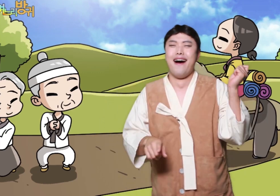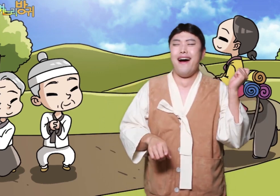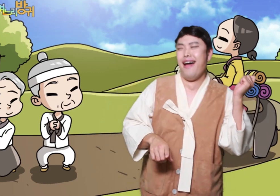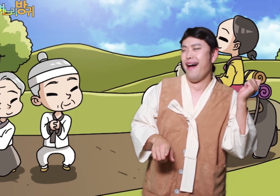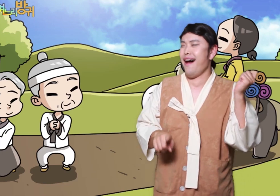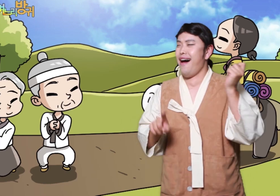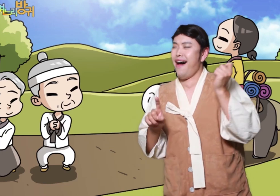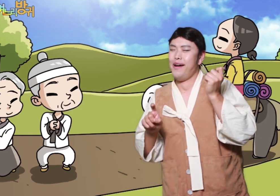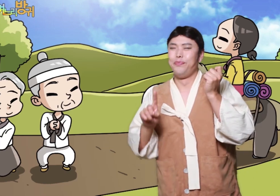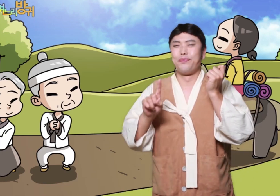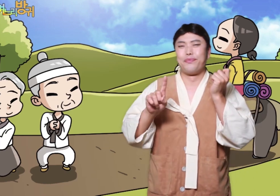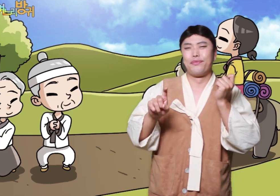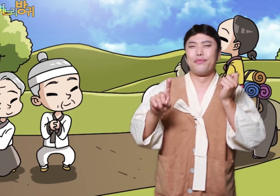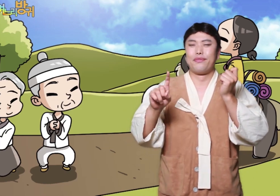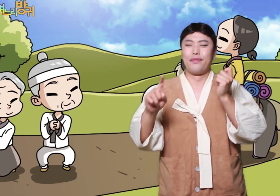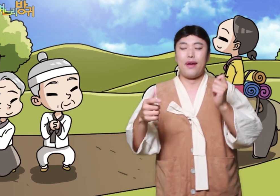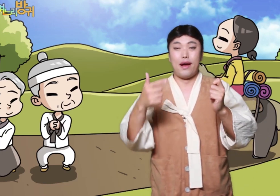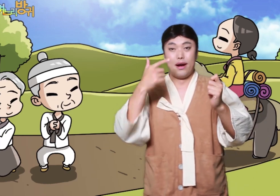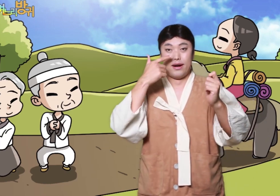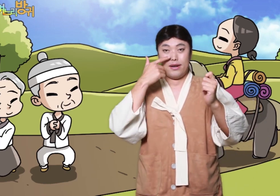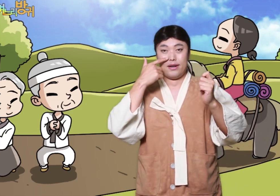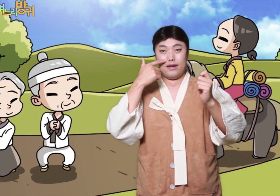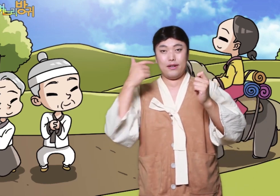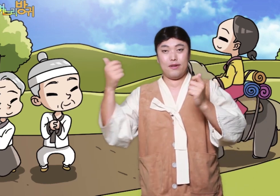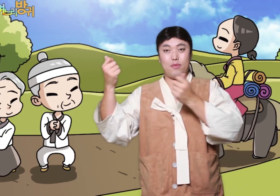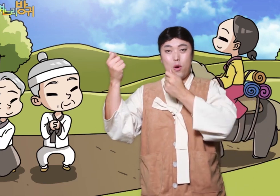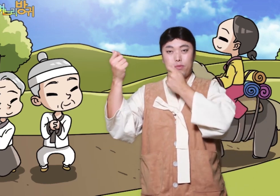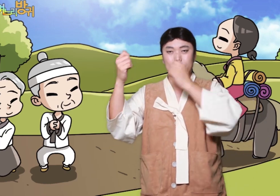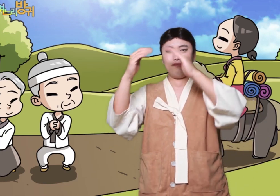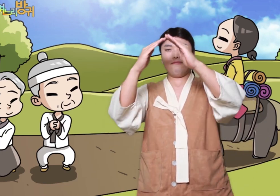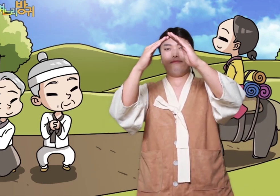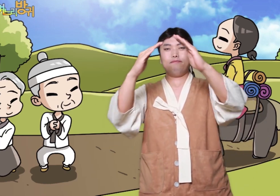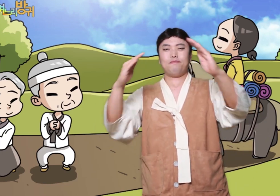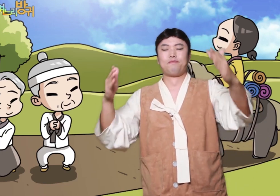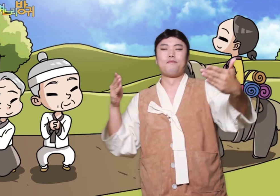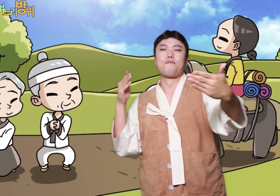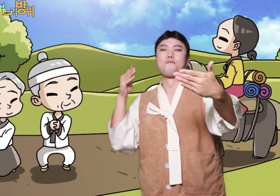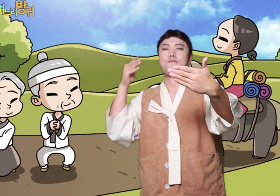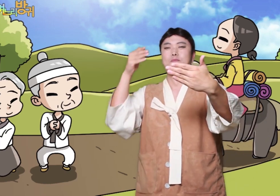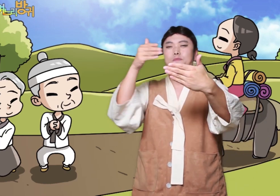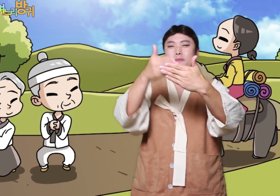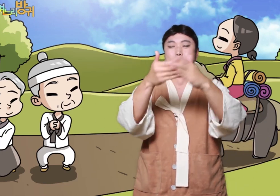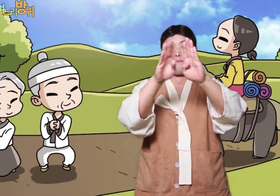Dad looked at the donkey, the silk, and the bowls behind his daughter-in-law.